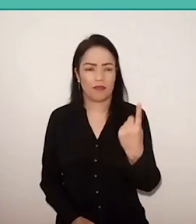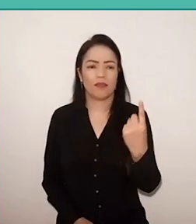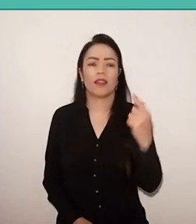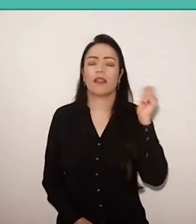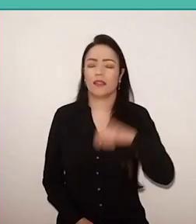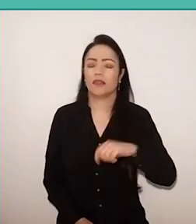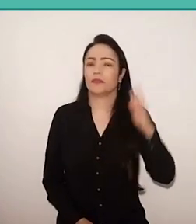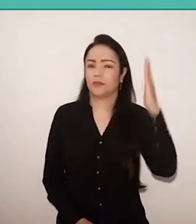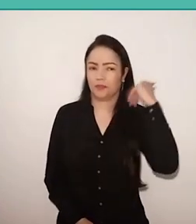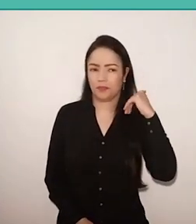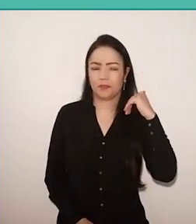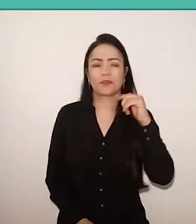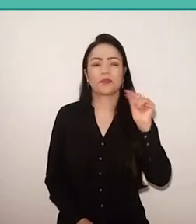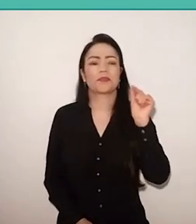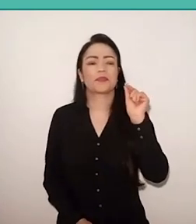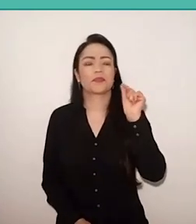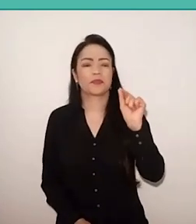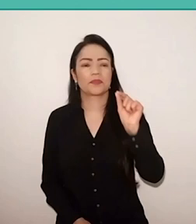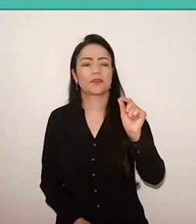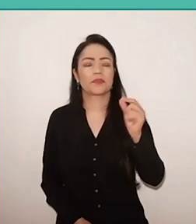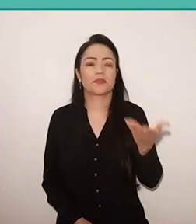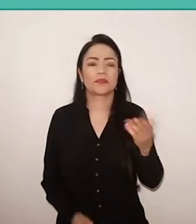recognized and, therefore, valued